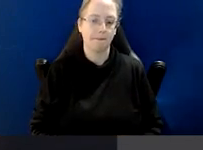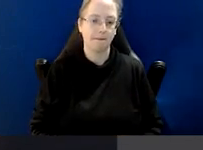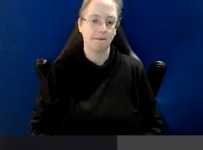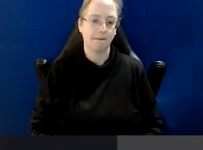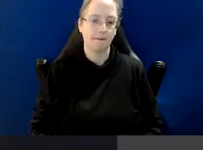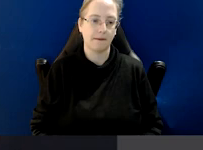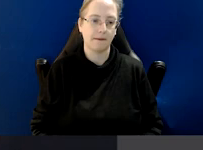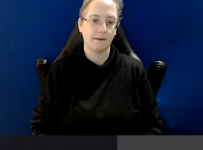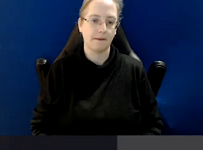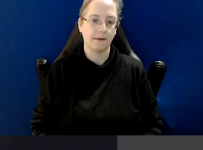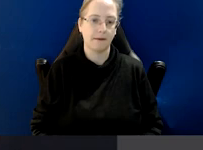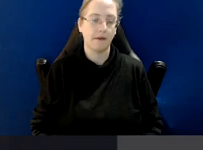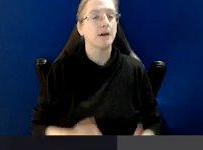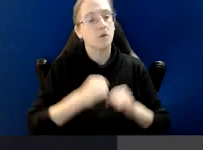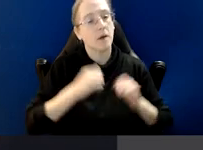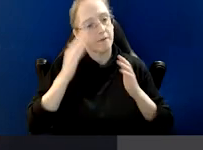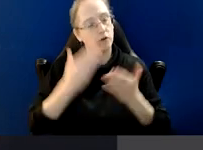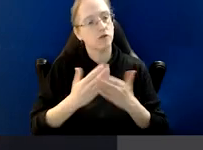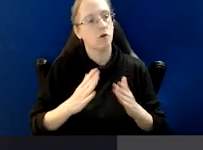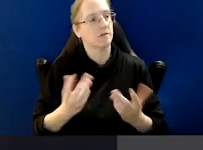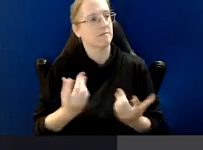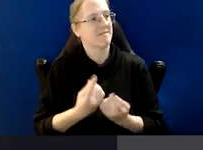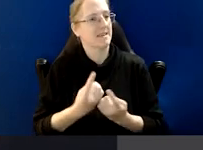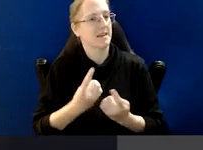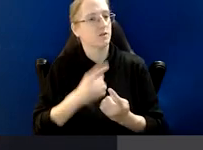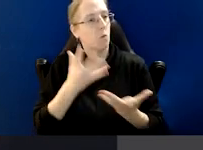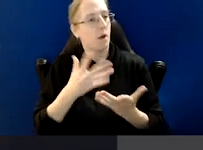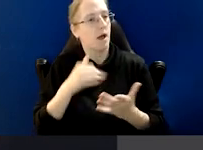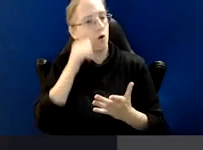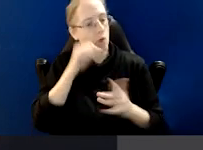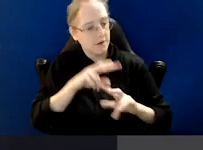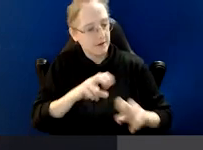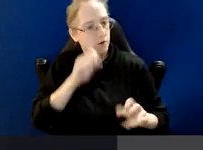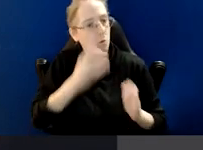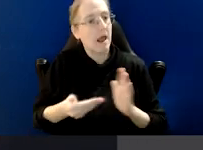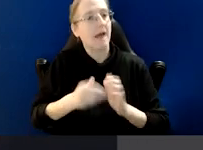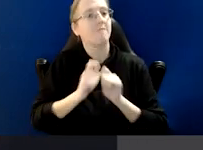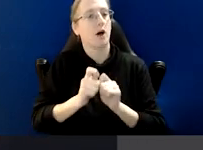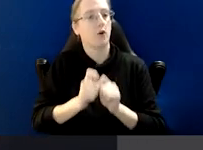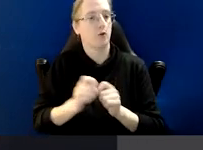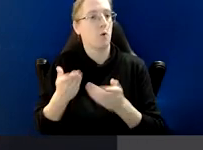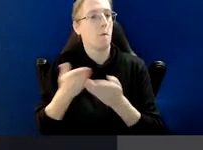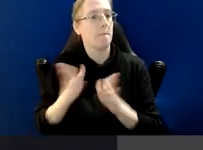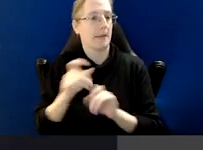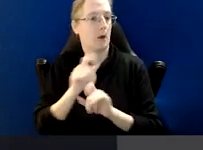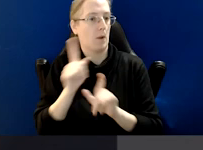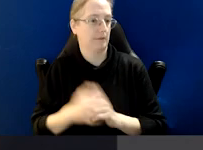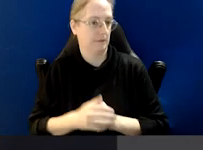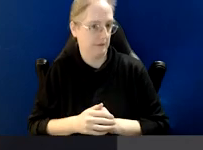In that area, our focus on matters which are corruption investigation will add value in the public interest.